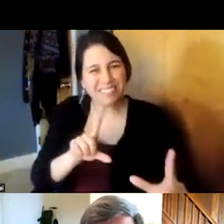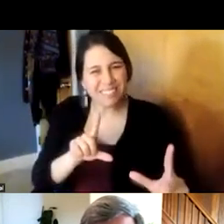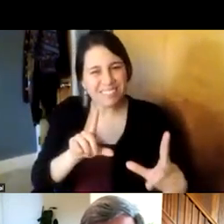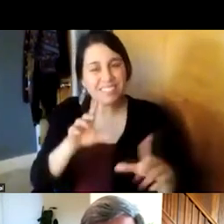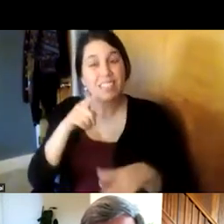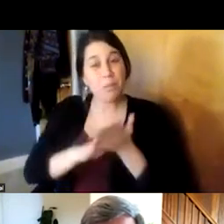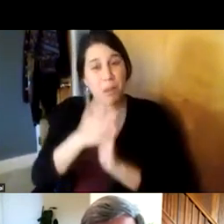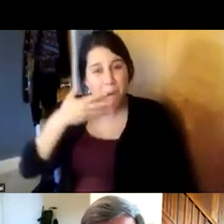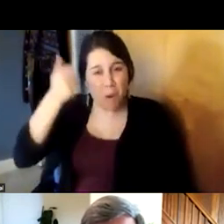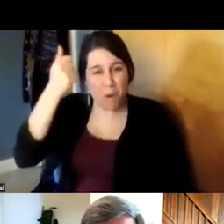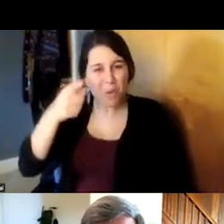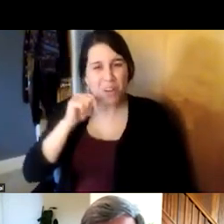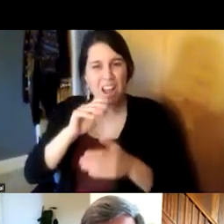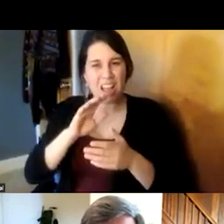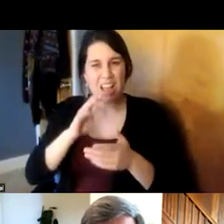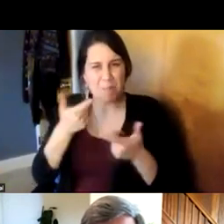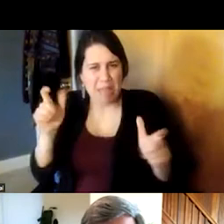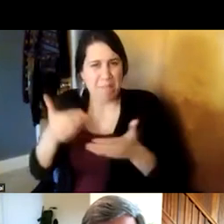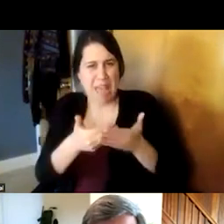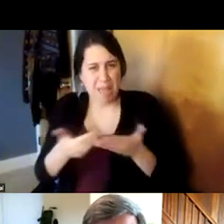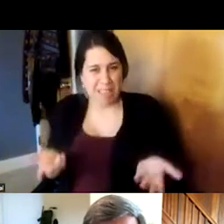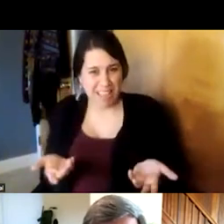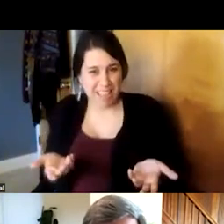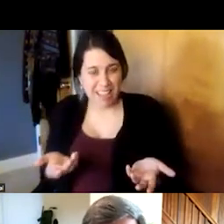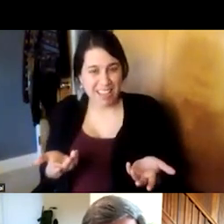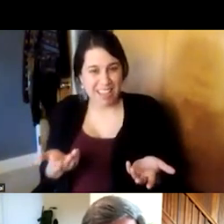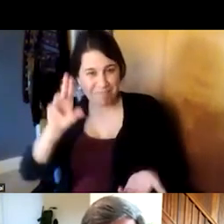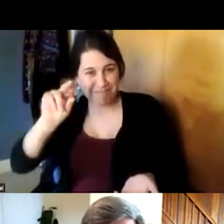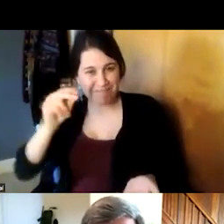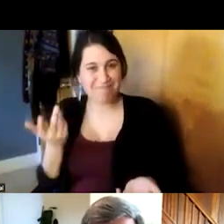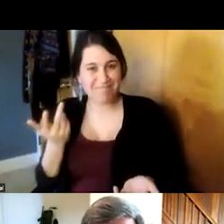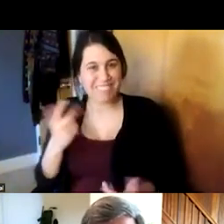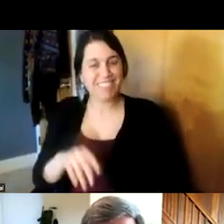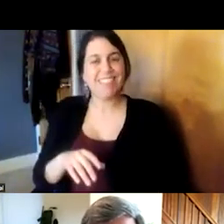don't just become you're not a big child you know um and i think that's one of the reasons i love